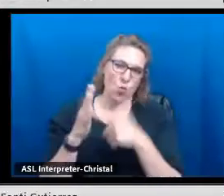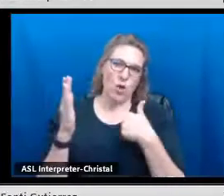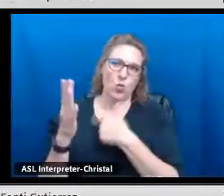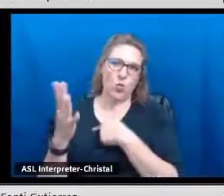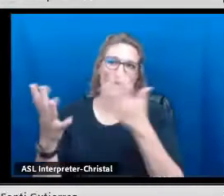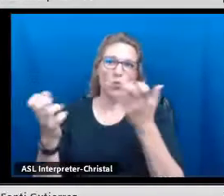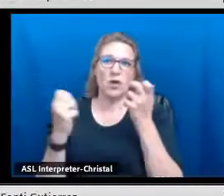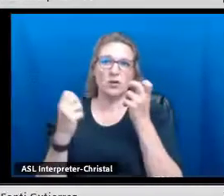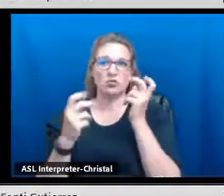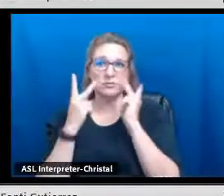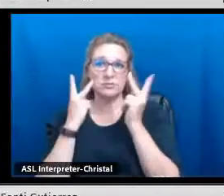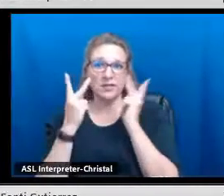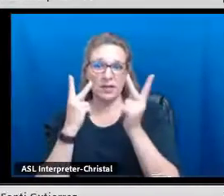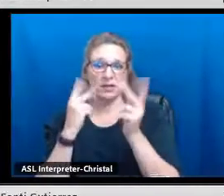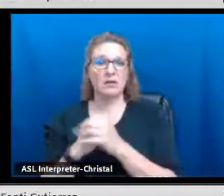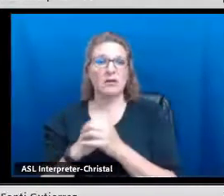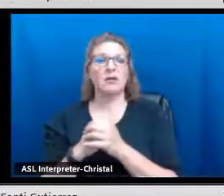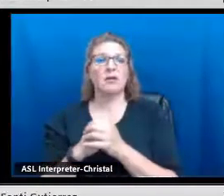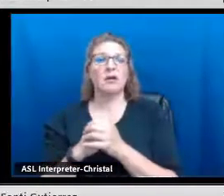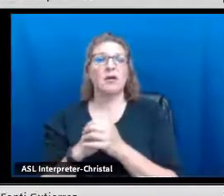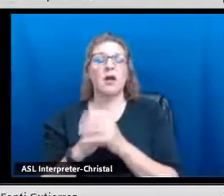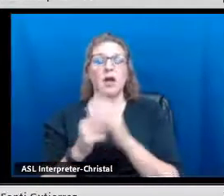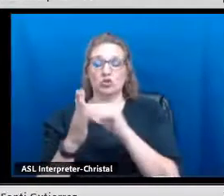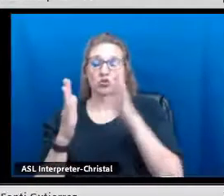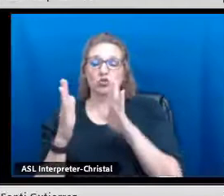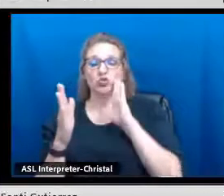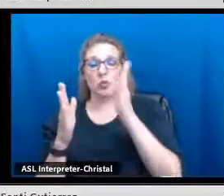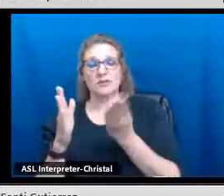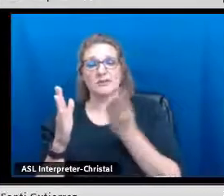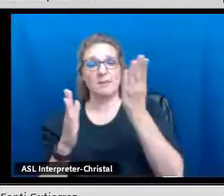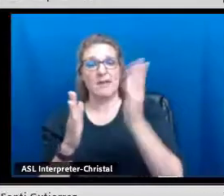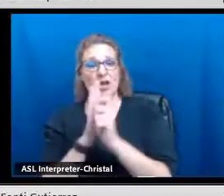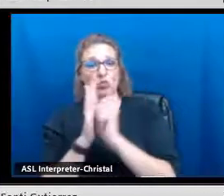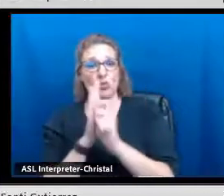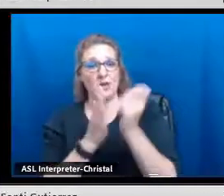shows what is the expectation and what we are hoping to accomplish.